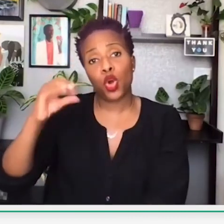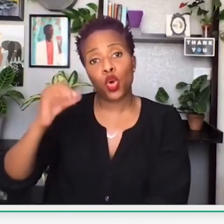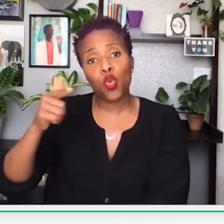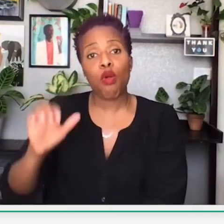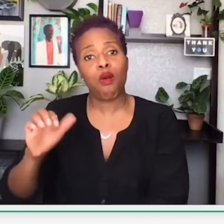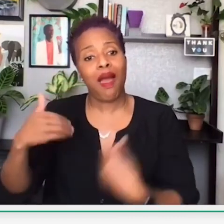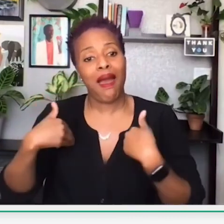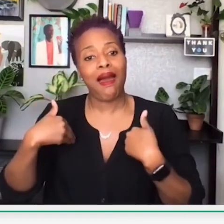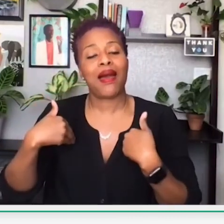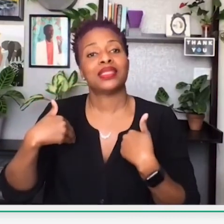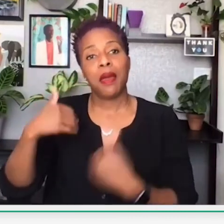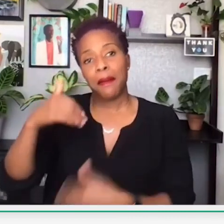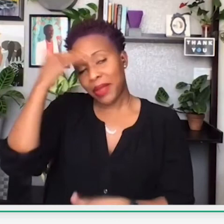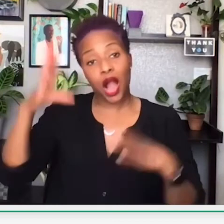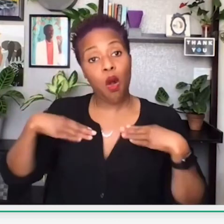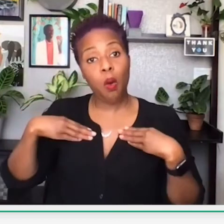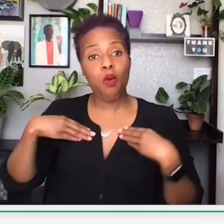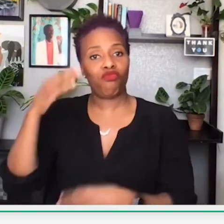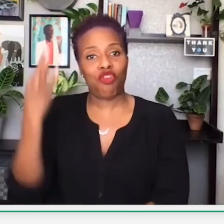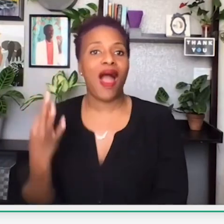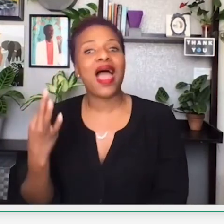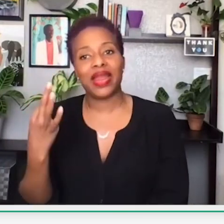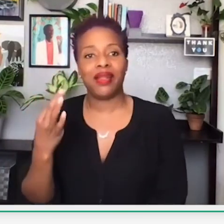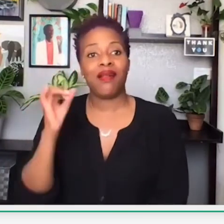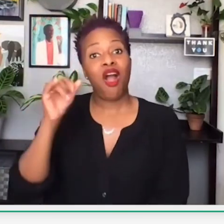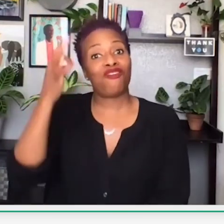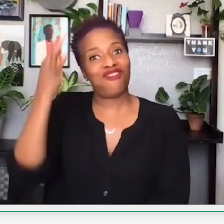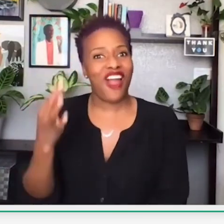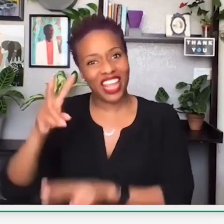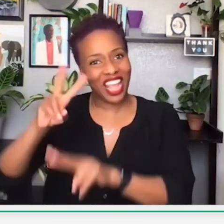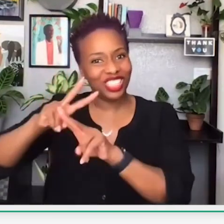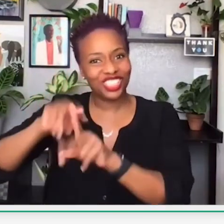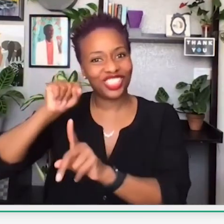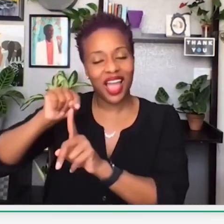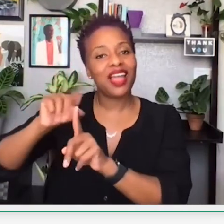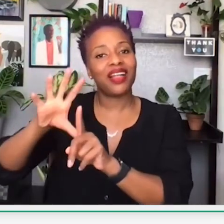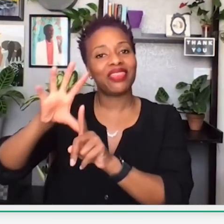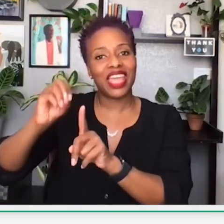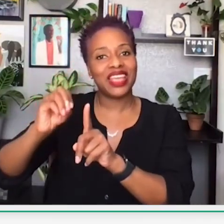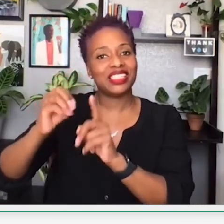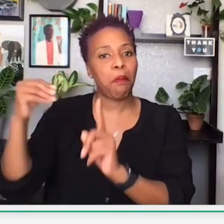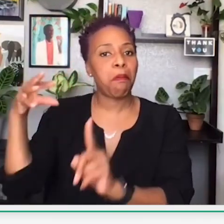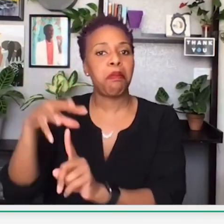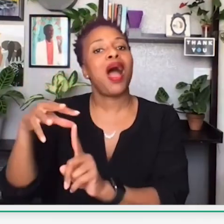We have a lot of social media campaigns. For example, Google has a black-owned Friday, where